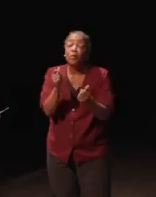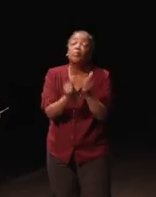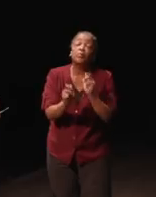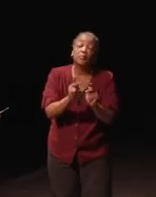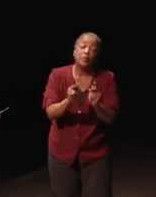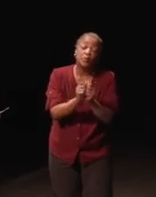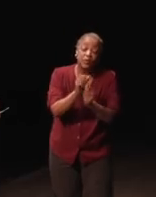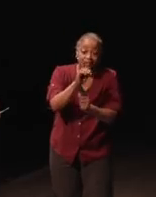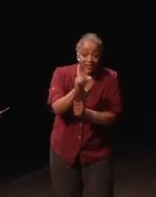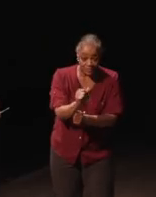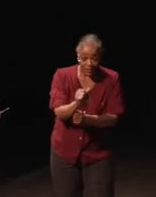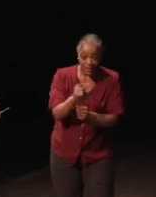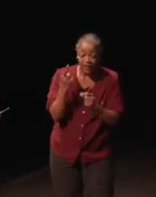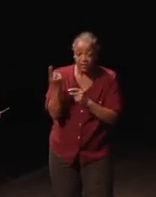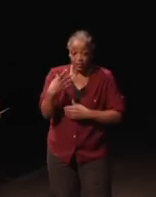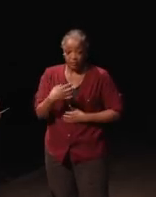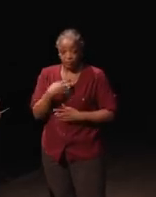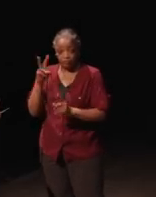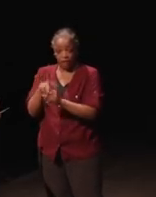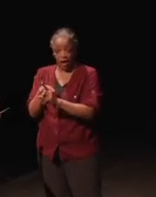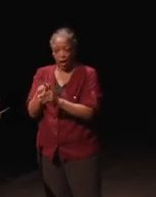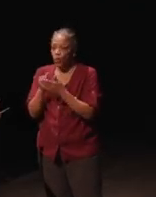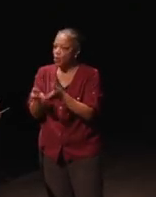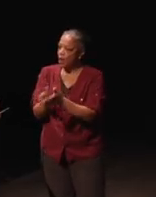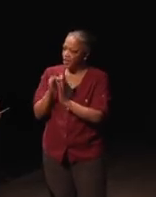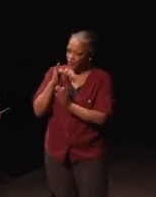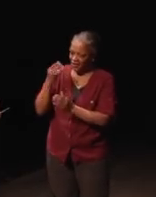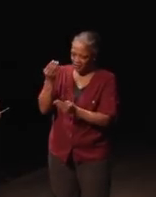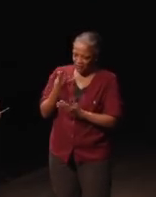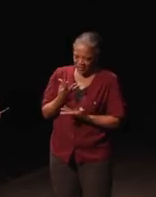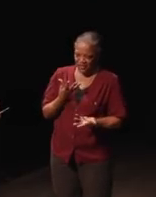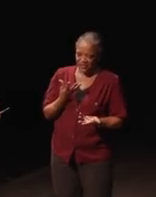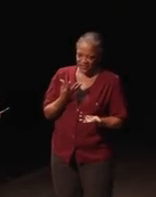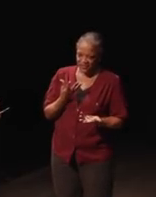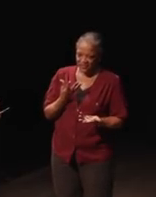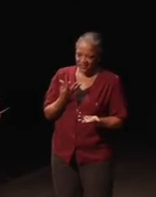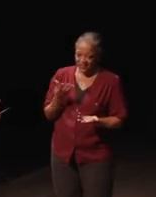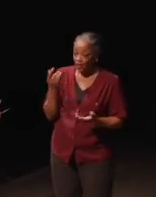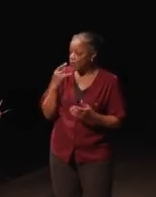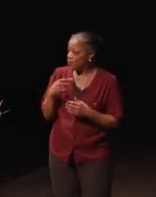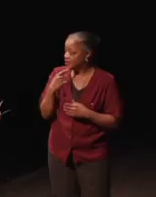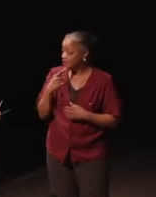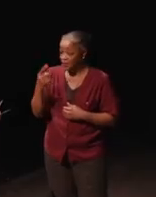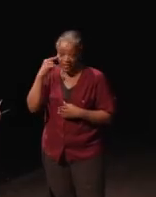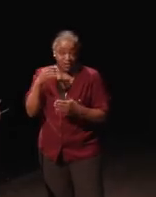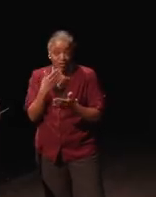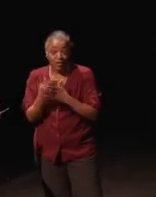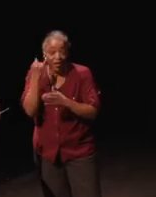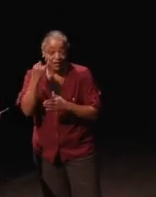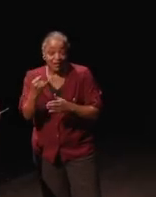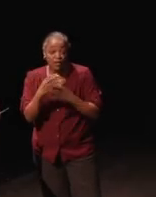If a complaint is filed, we're going to ask for that information. So, not only do we say we think it's a good idea to consult,